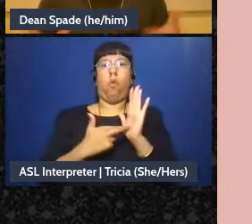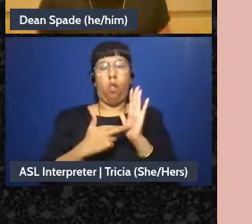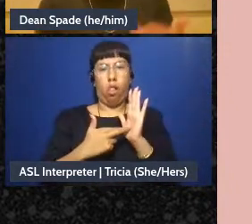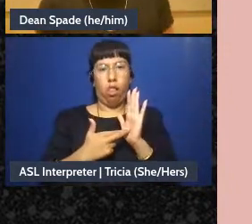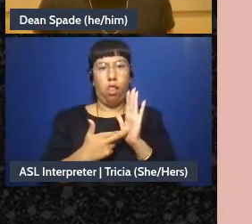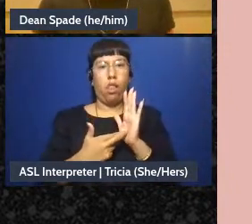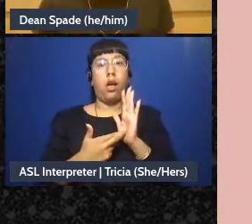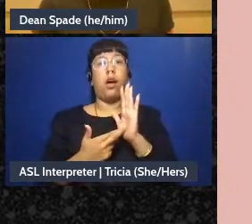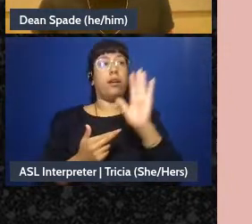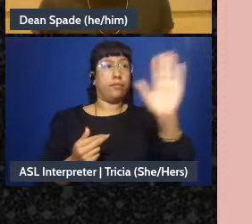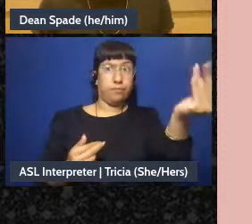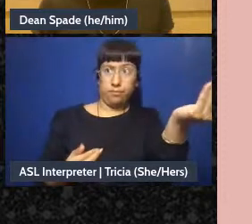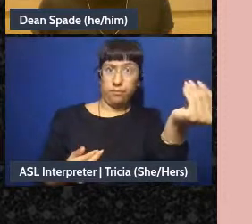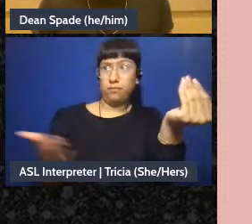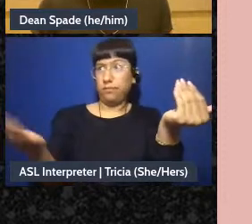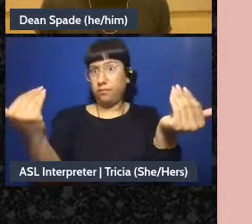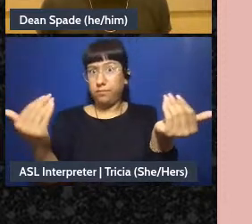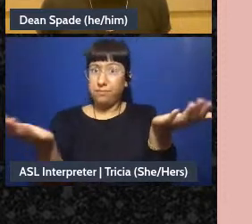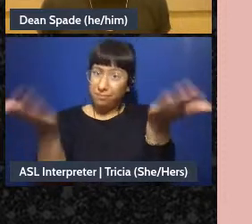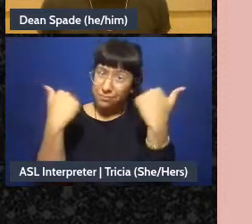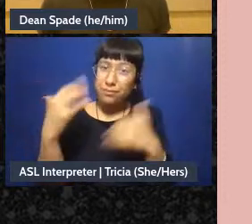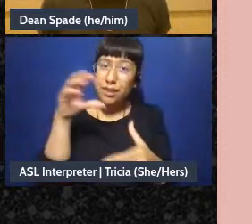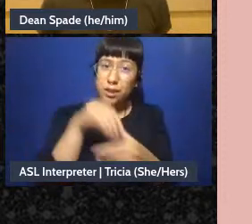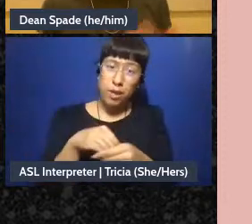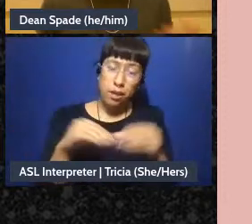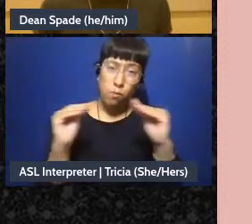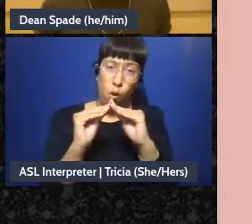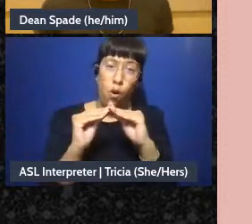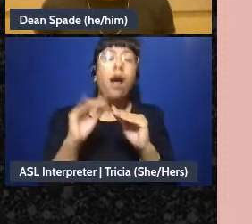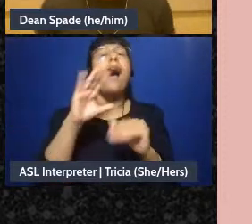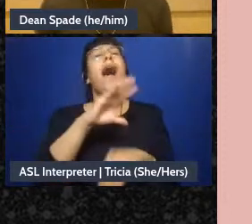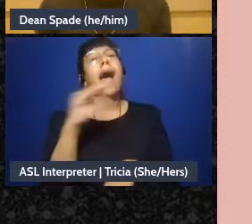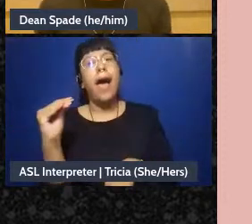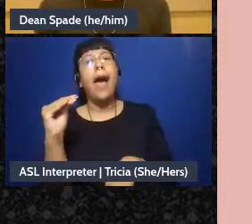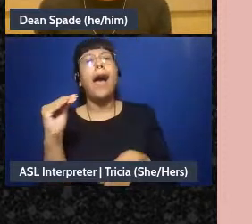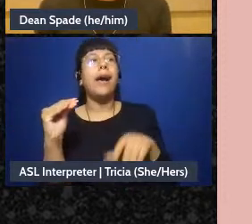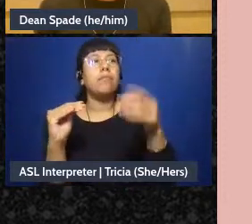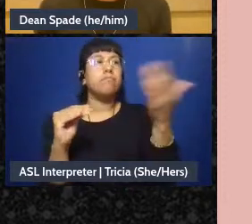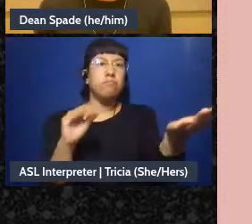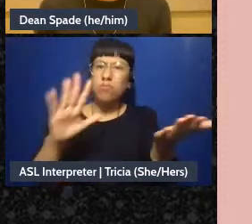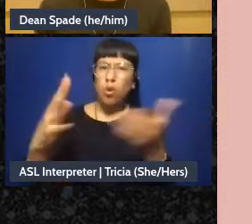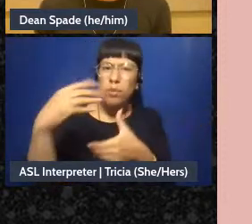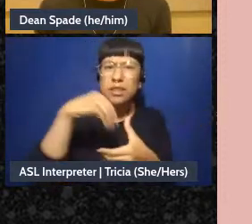wake up and participate more, and also care about other people's participation and don't dominate